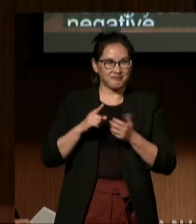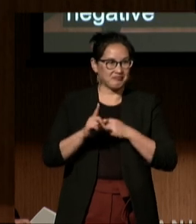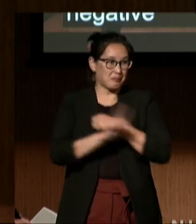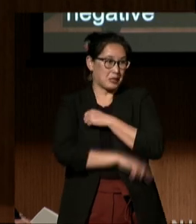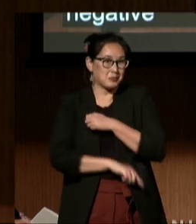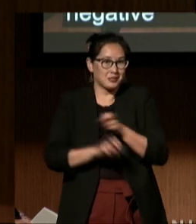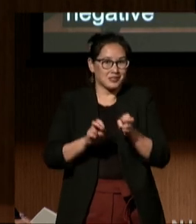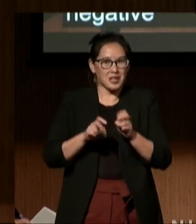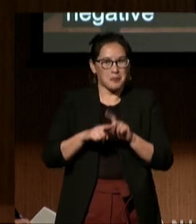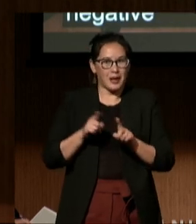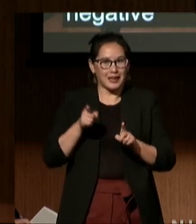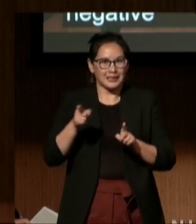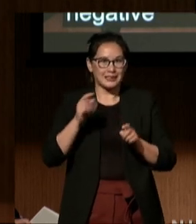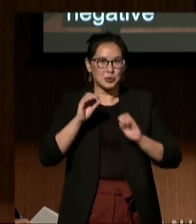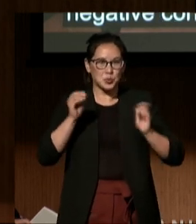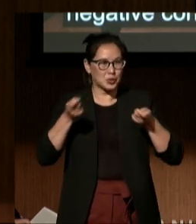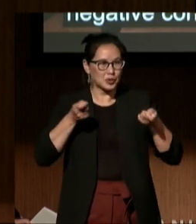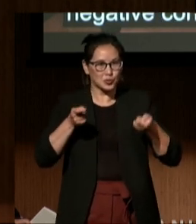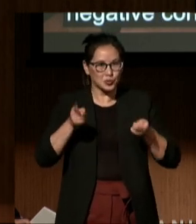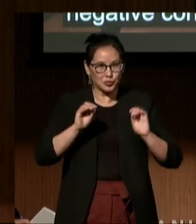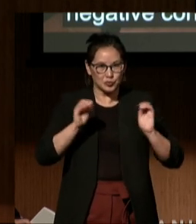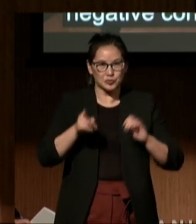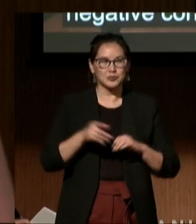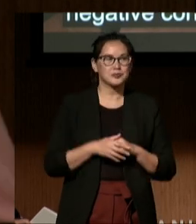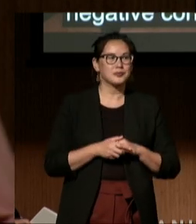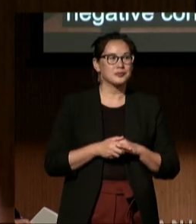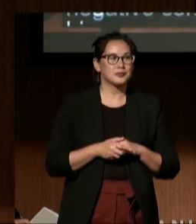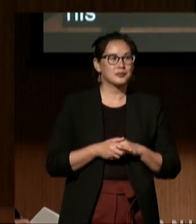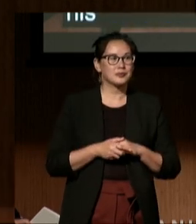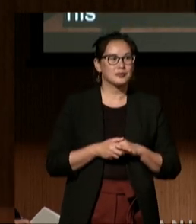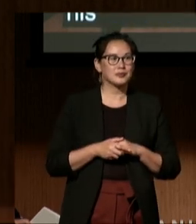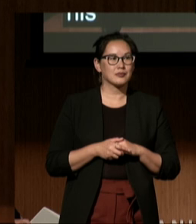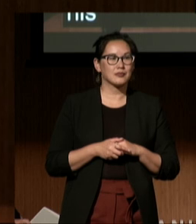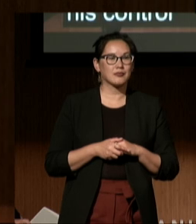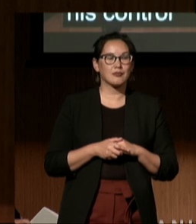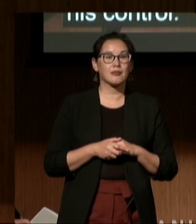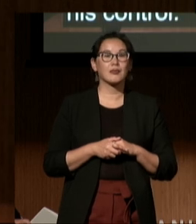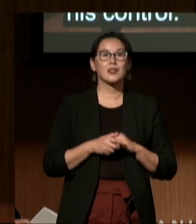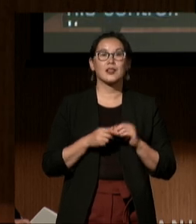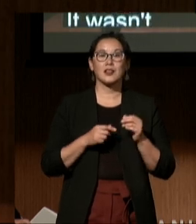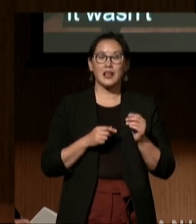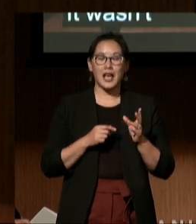that was out of his control. It wasn't until actually connecting with Juliet